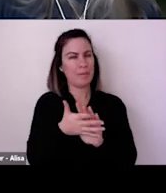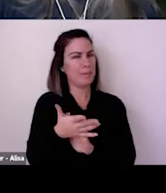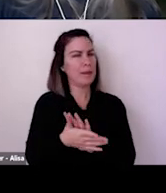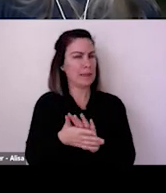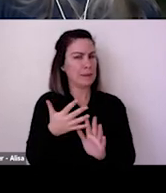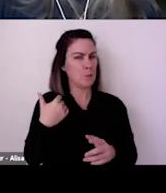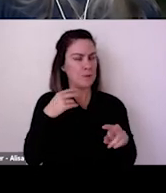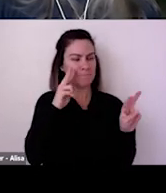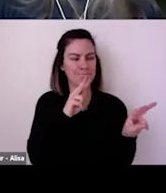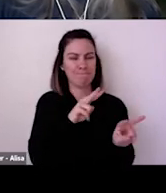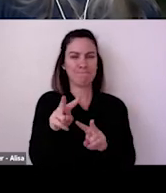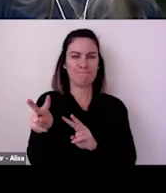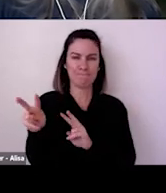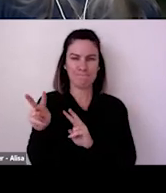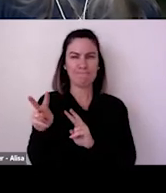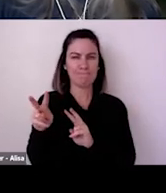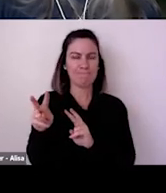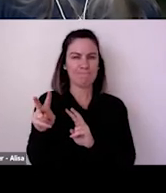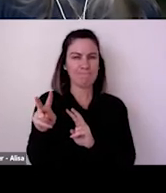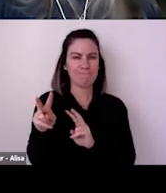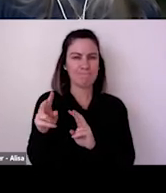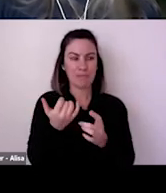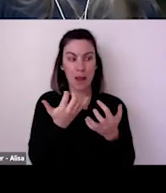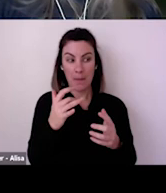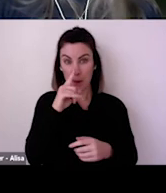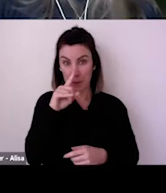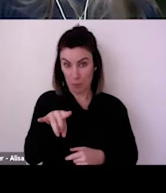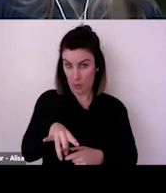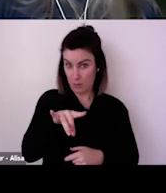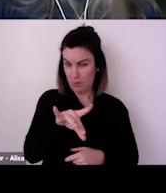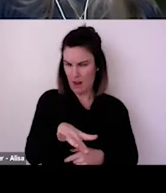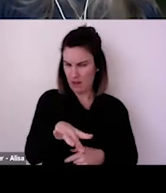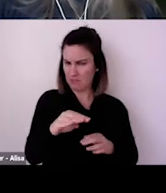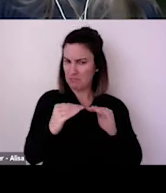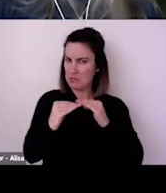are all about supporting the industry to build capacity and develop new models for working